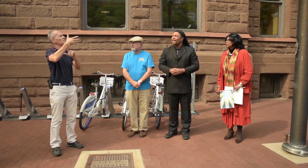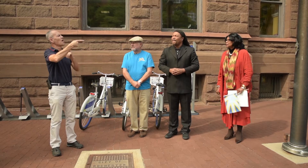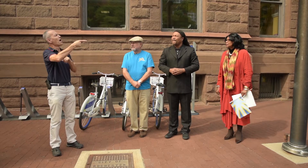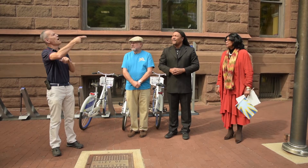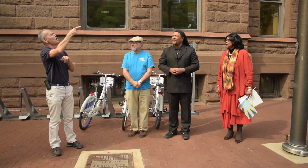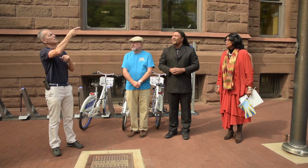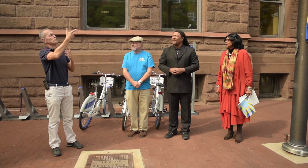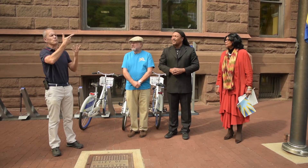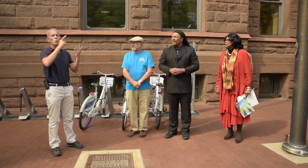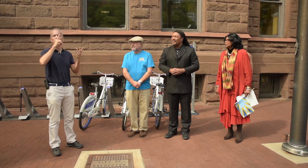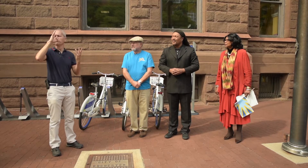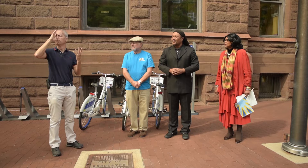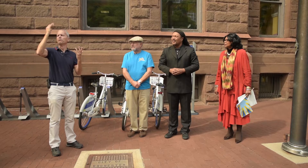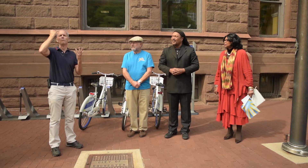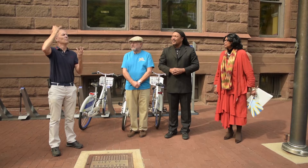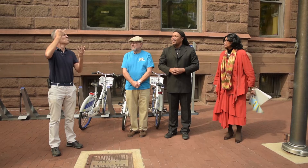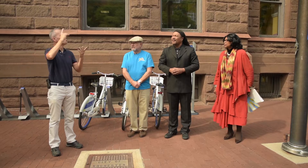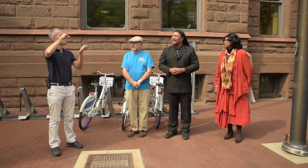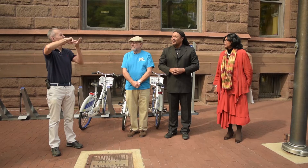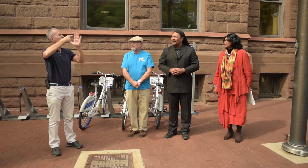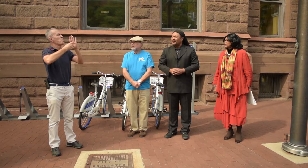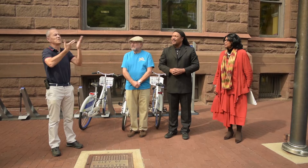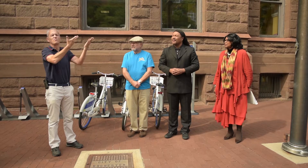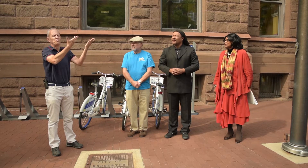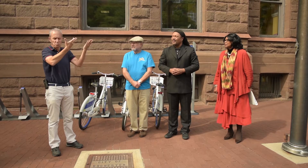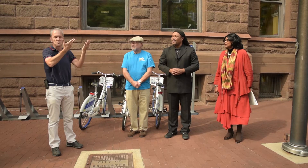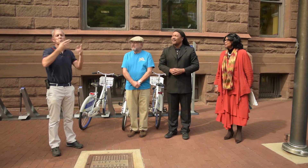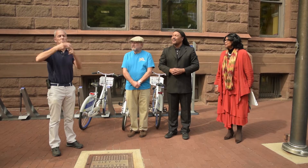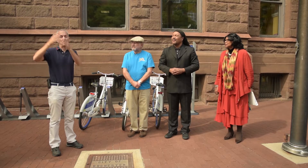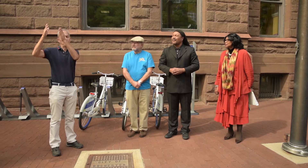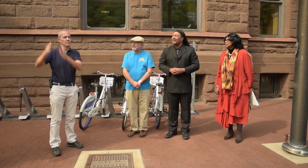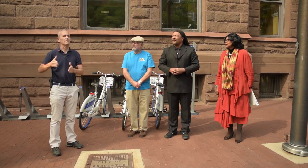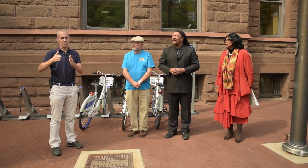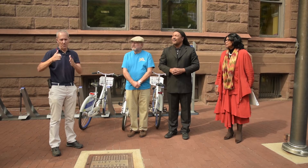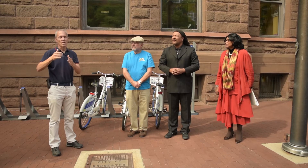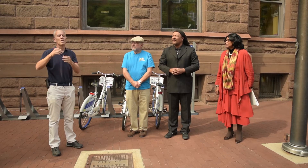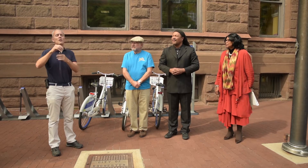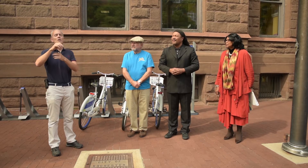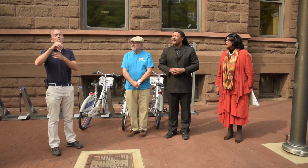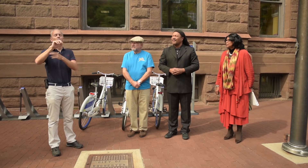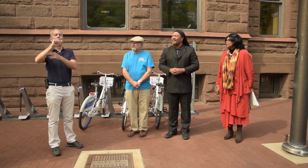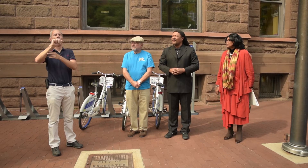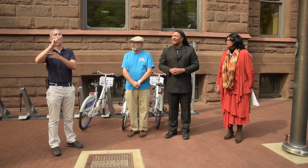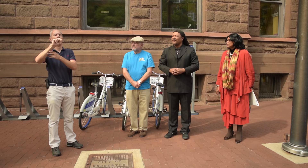briefly about the flag itself. Who came up with this idea and what is it meaning